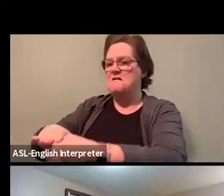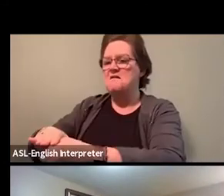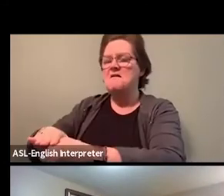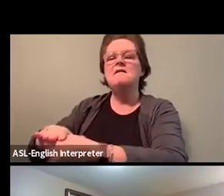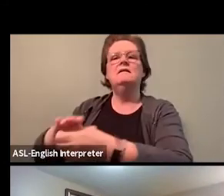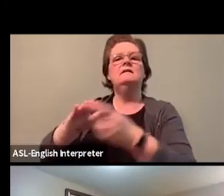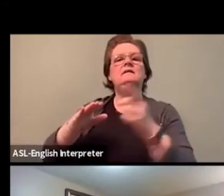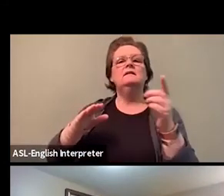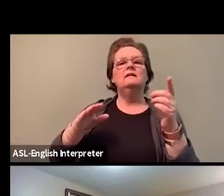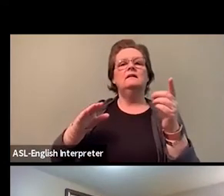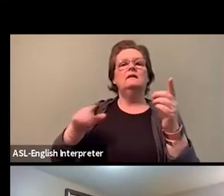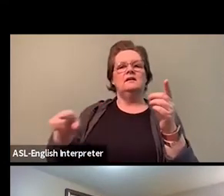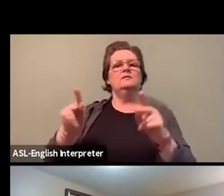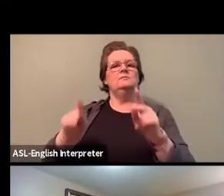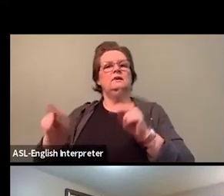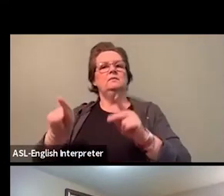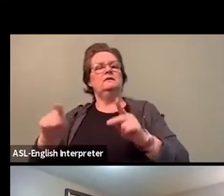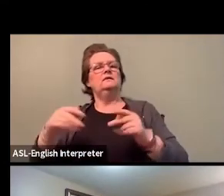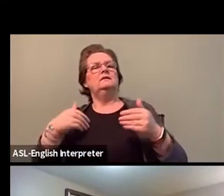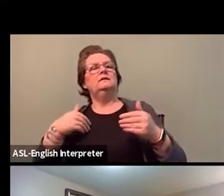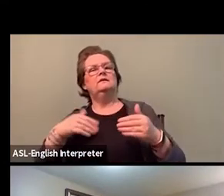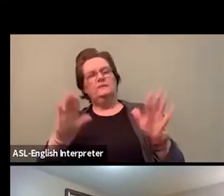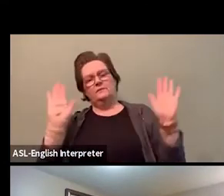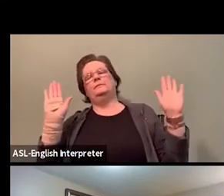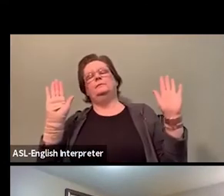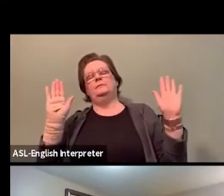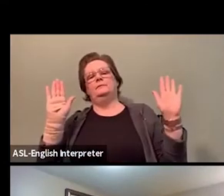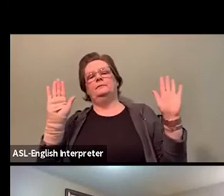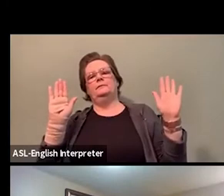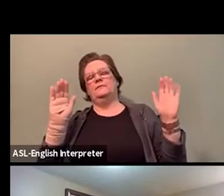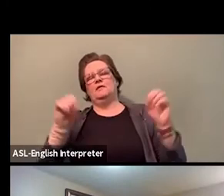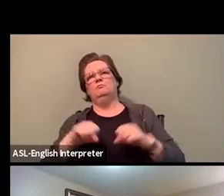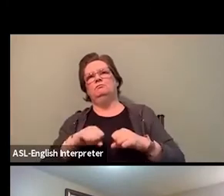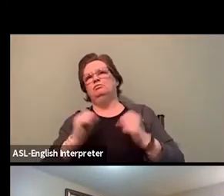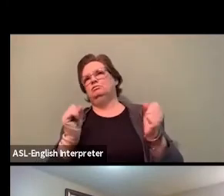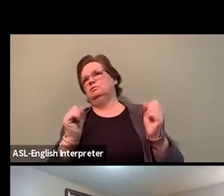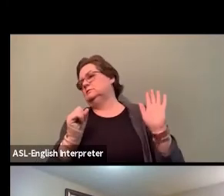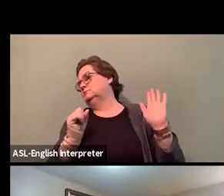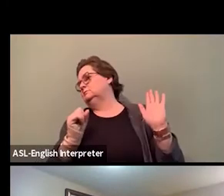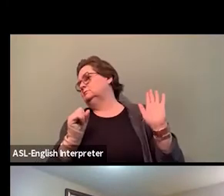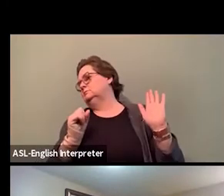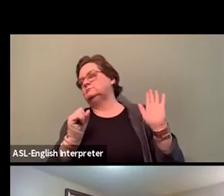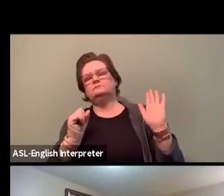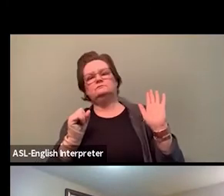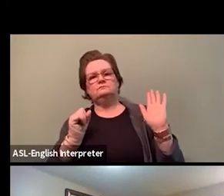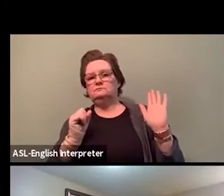over at the Landlord and Tenants Board, all right? When we also know